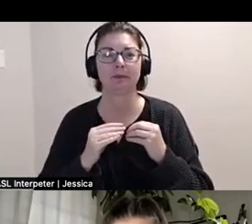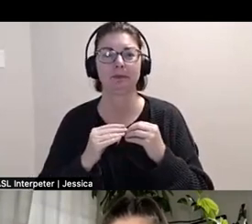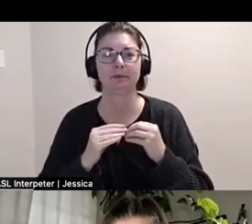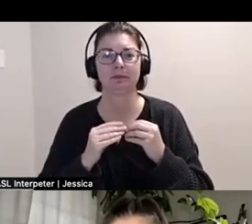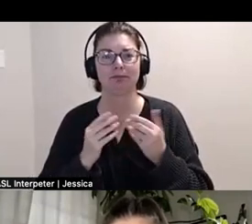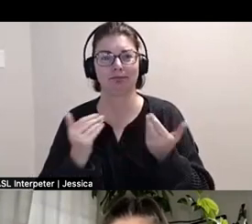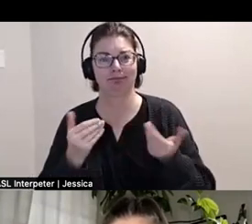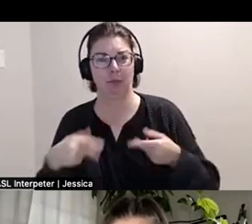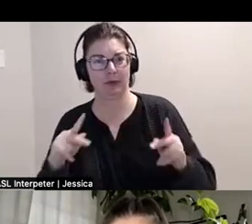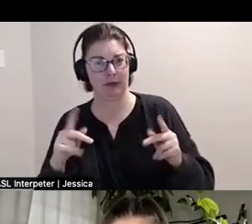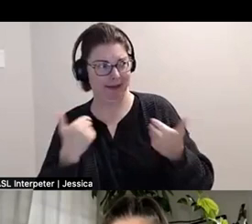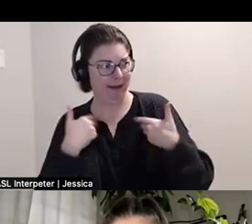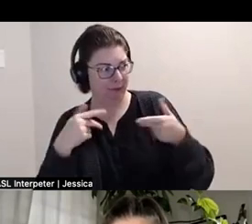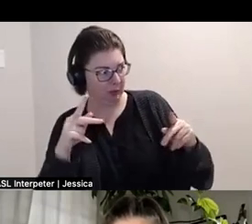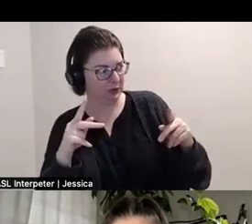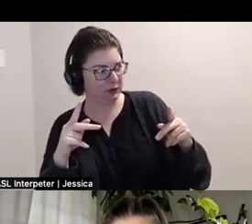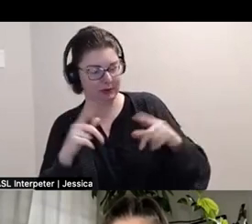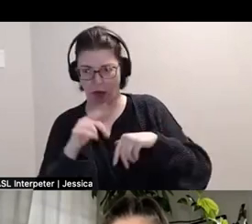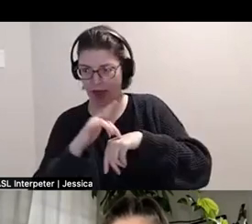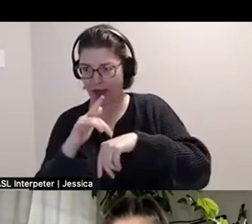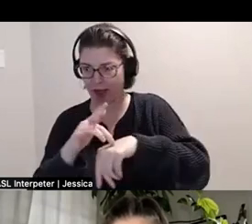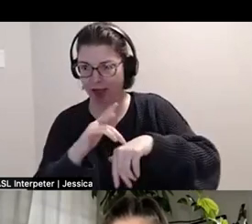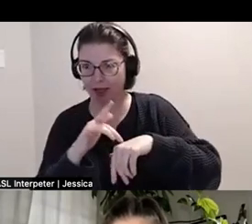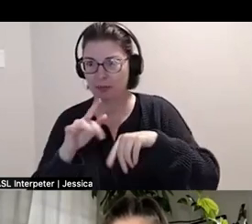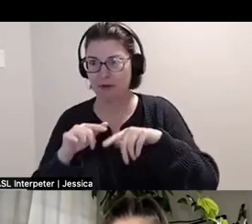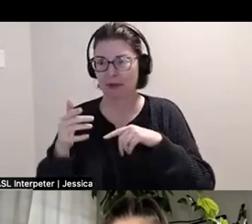even though they already had it, to be able to touch things in the space. I find that a lot of touch objects there's